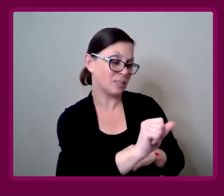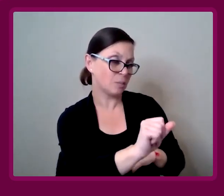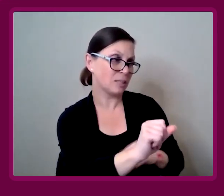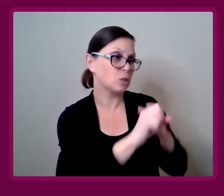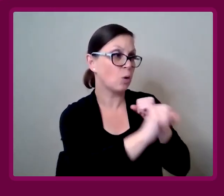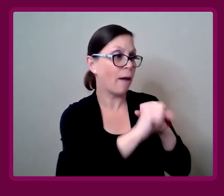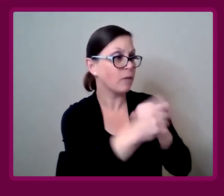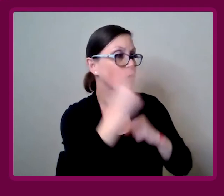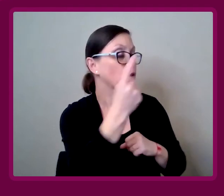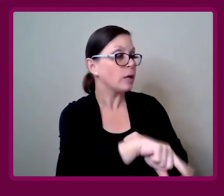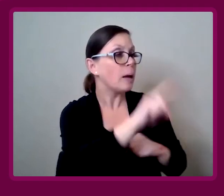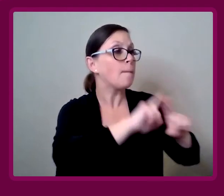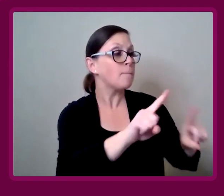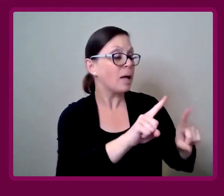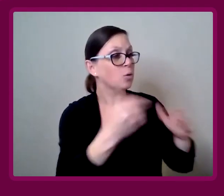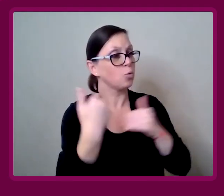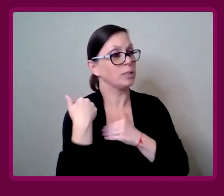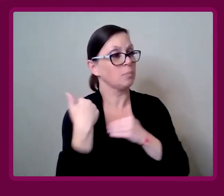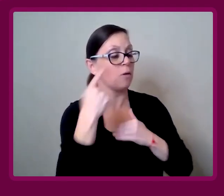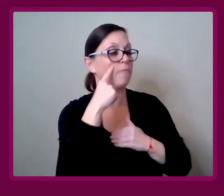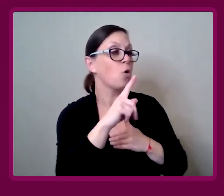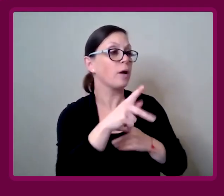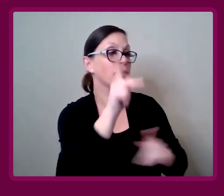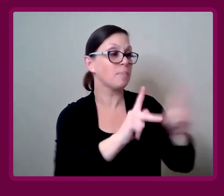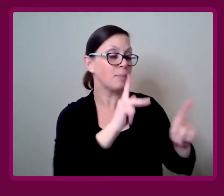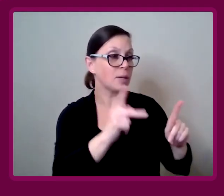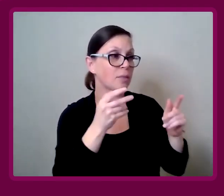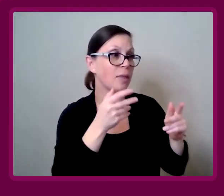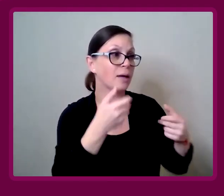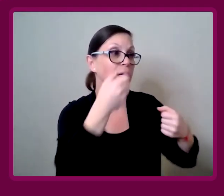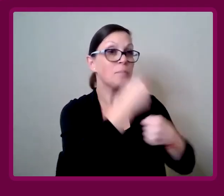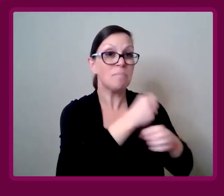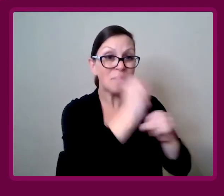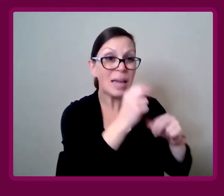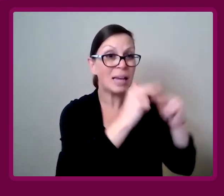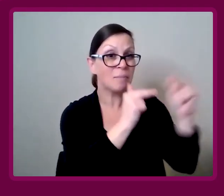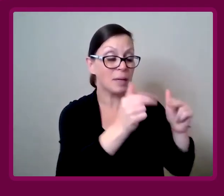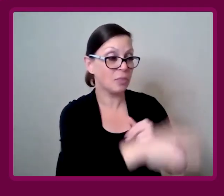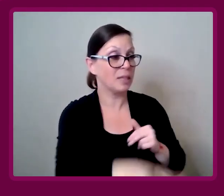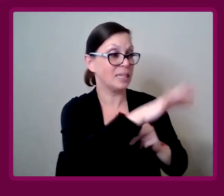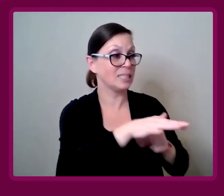The onus is for the people that create and that build these spaces.